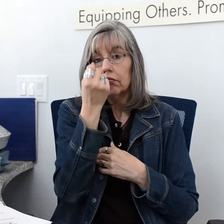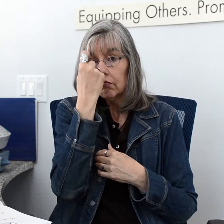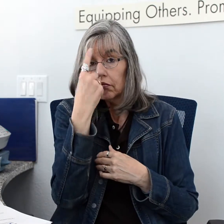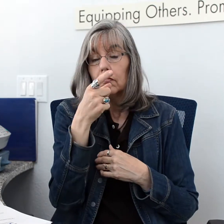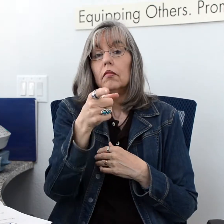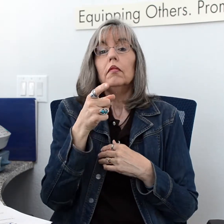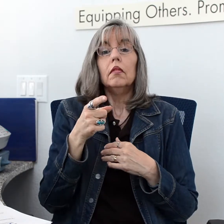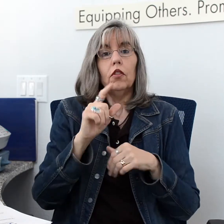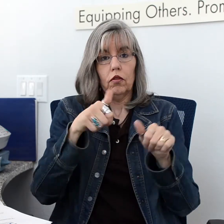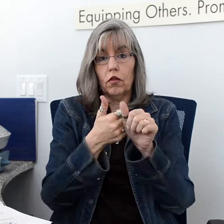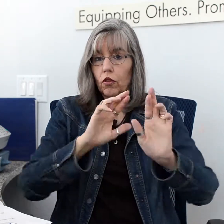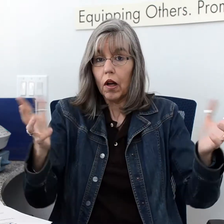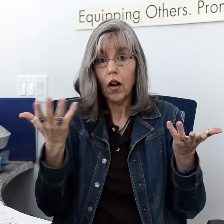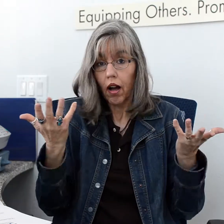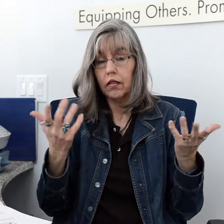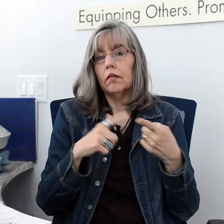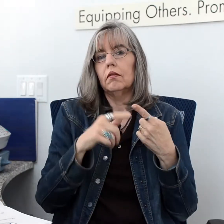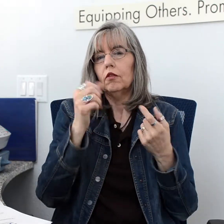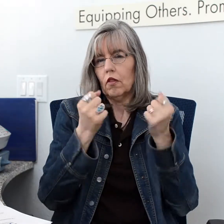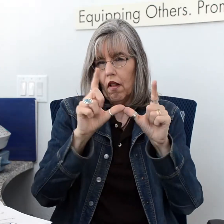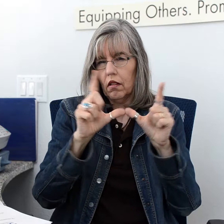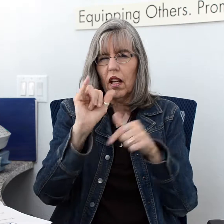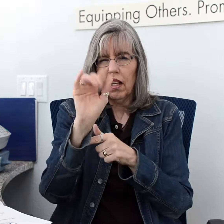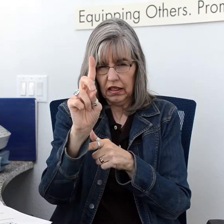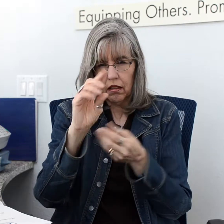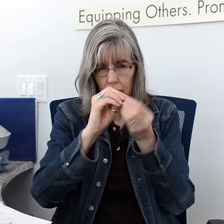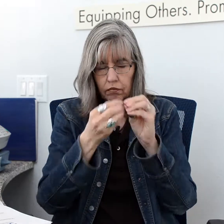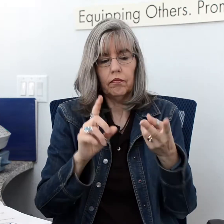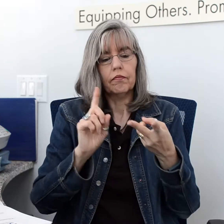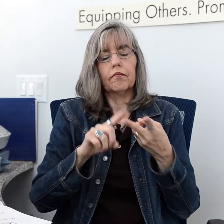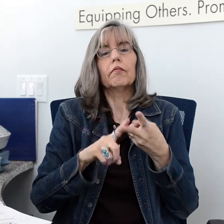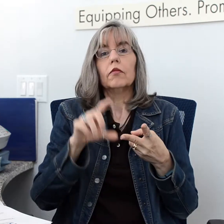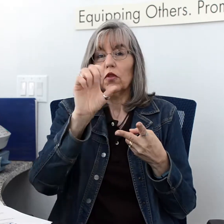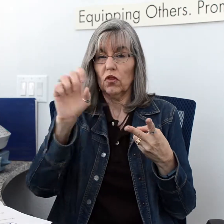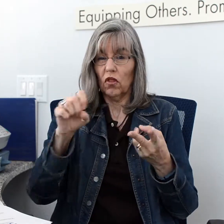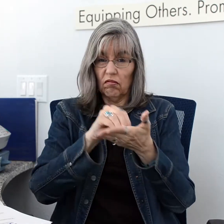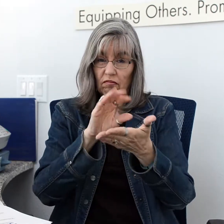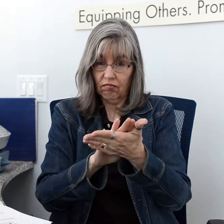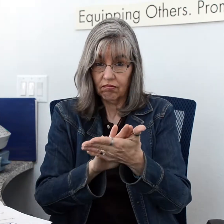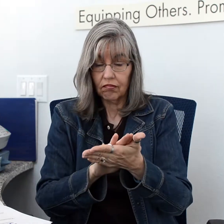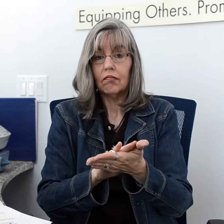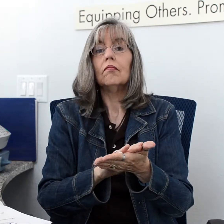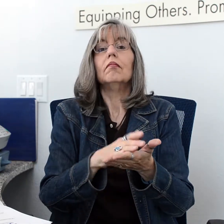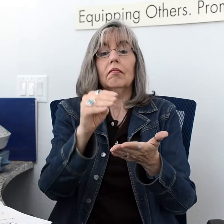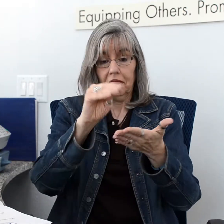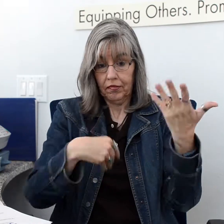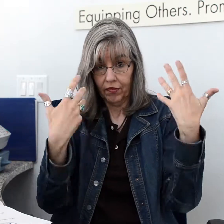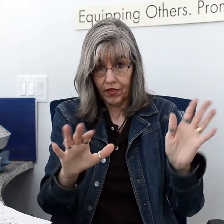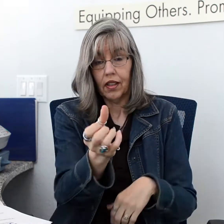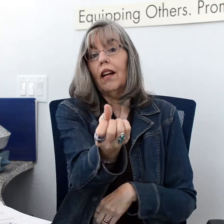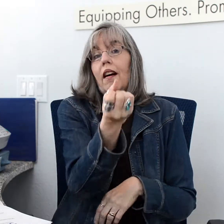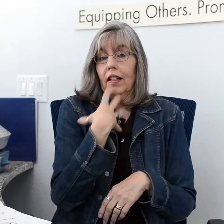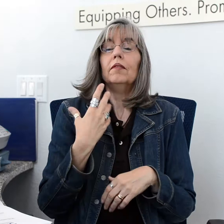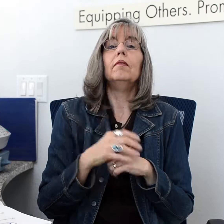When filling out the form, please have your ID/DL and SSN ready.